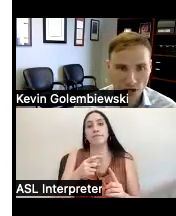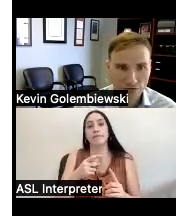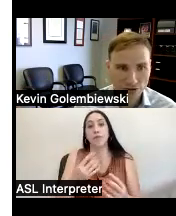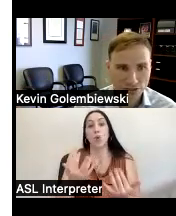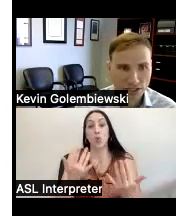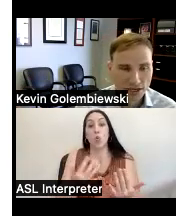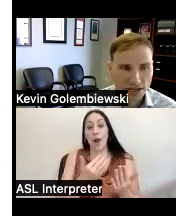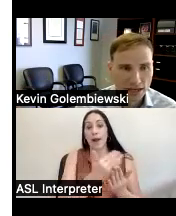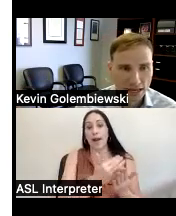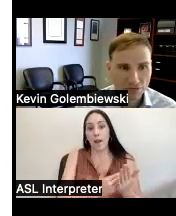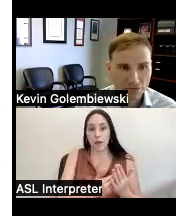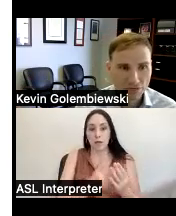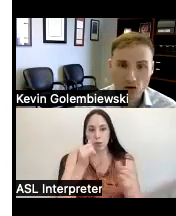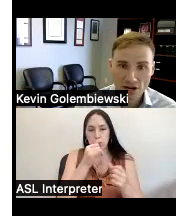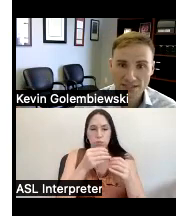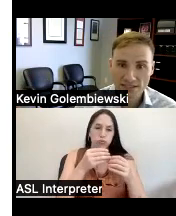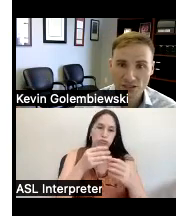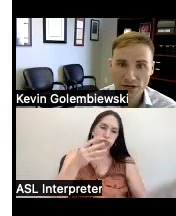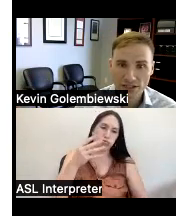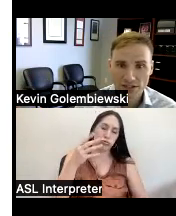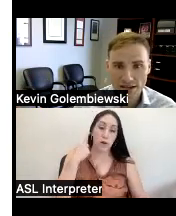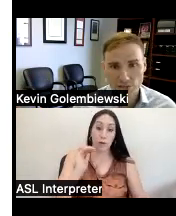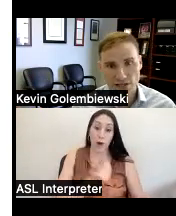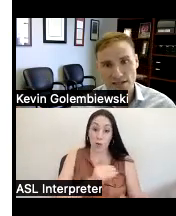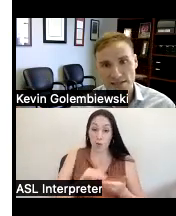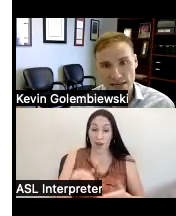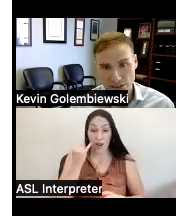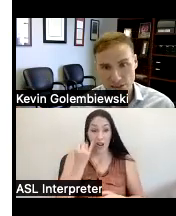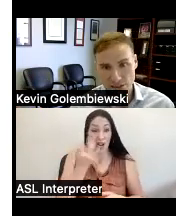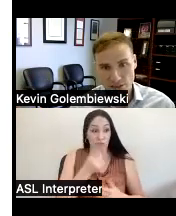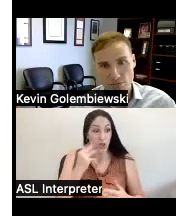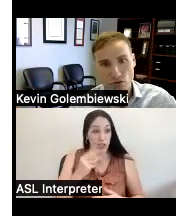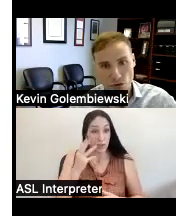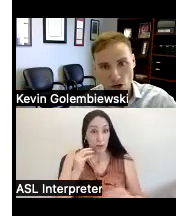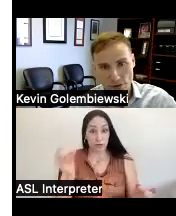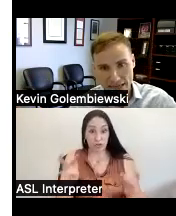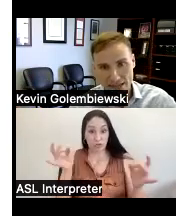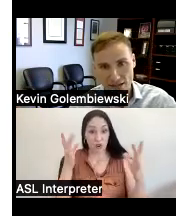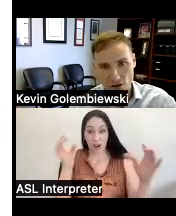waivers and if you're in a crisis situation that could be an exception to move you up and get on